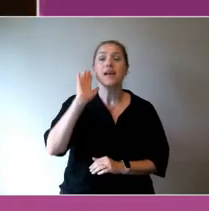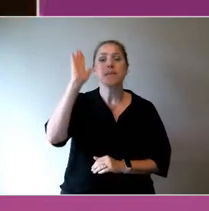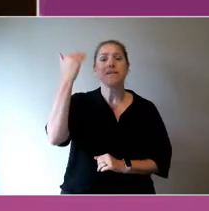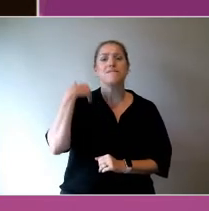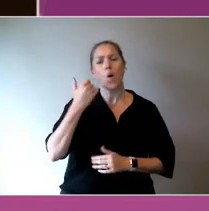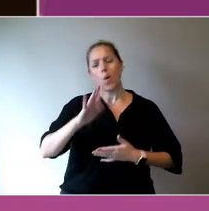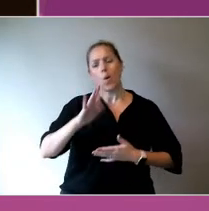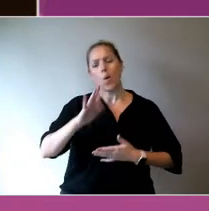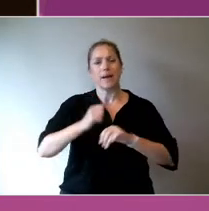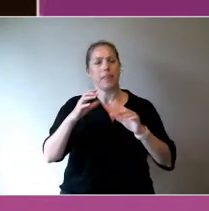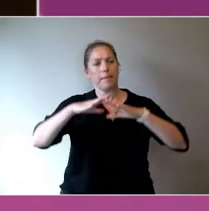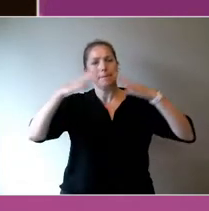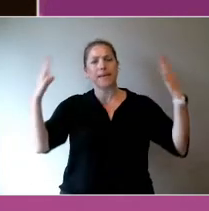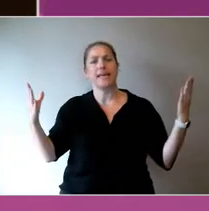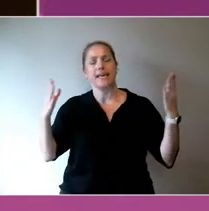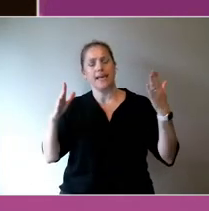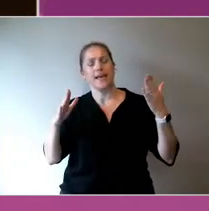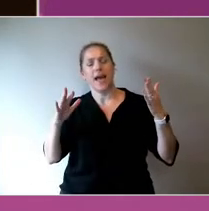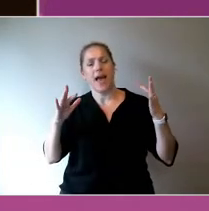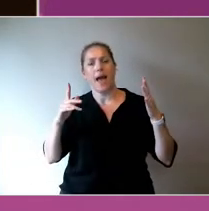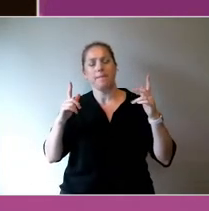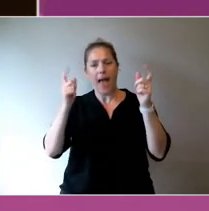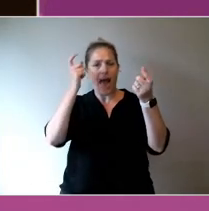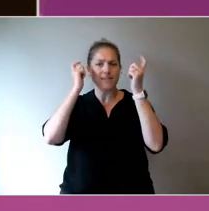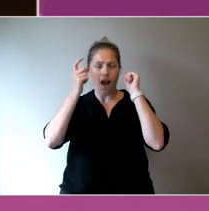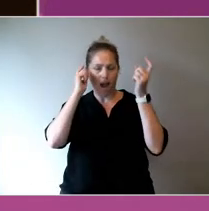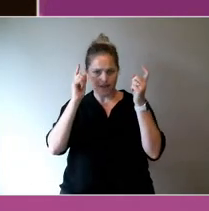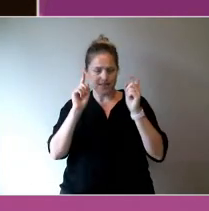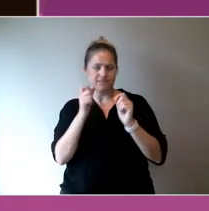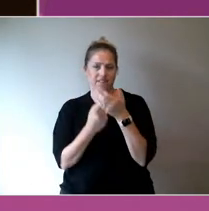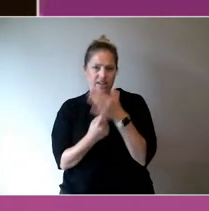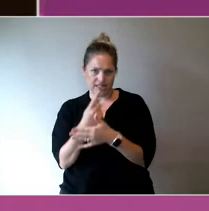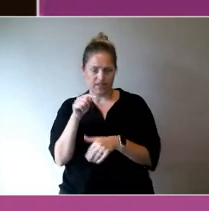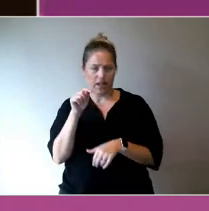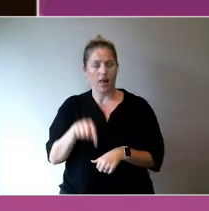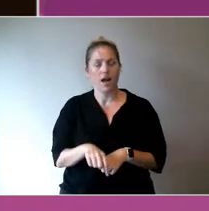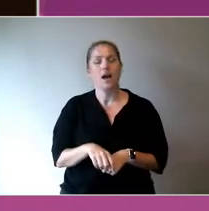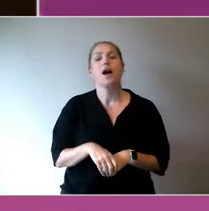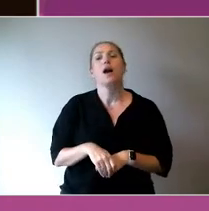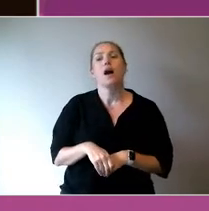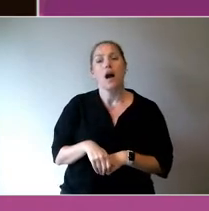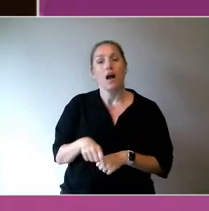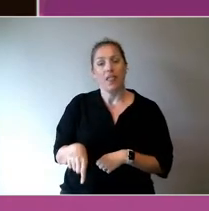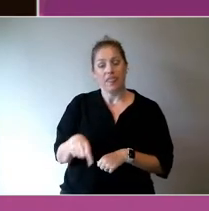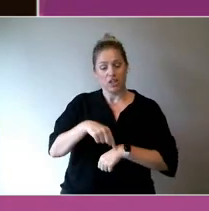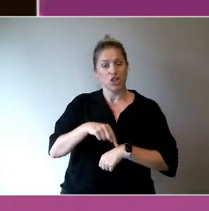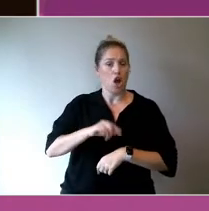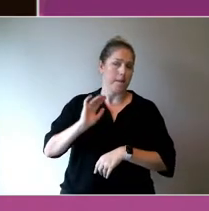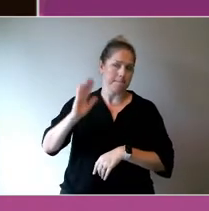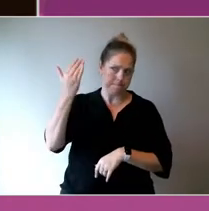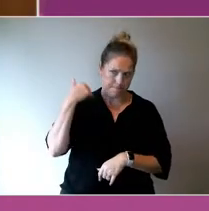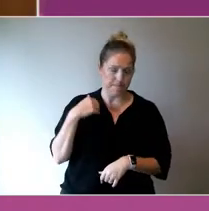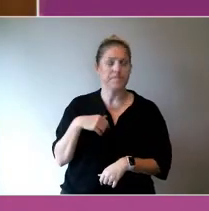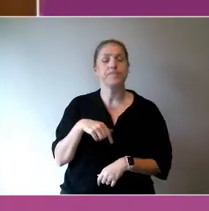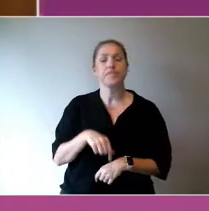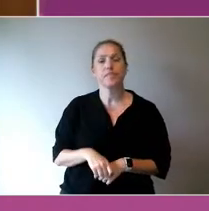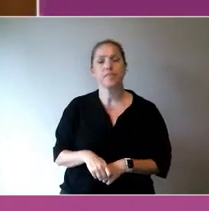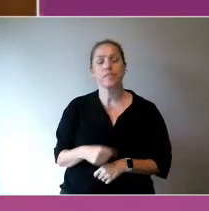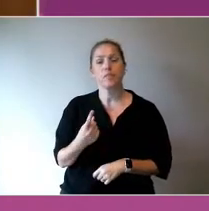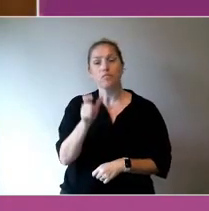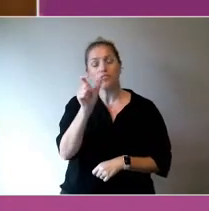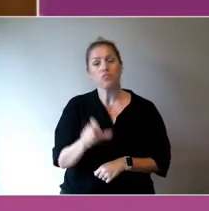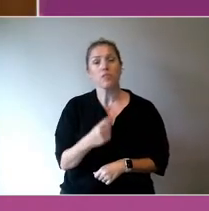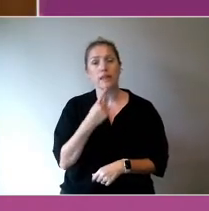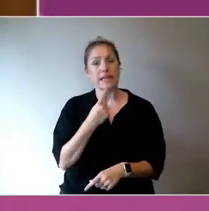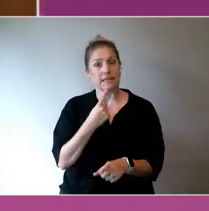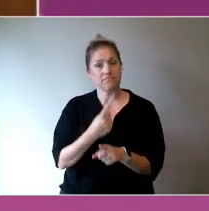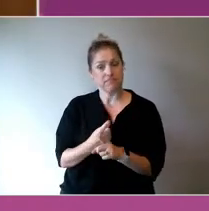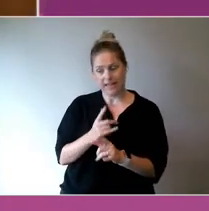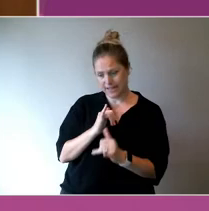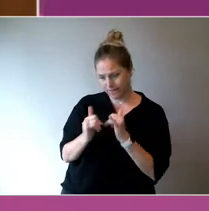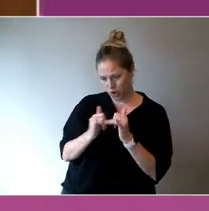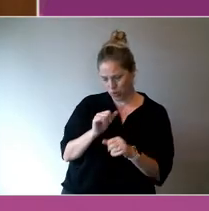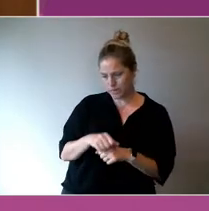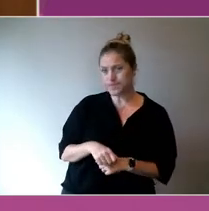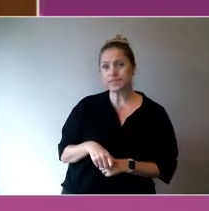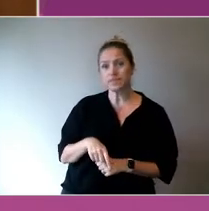e, the curator was interviewed and she said, you know, artists are kidding themselves if